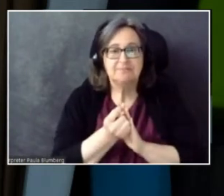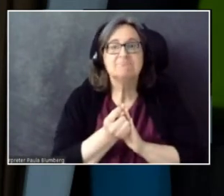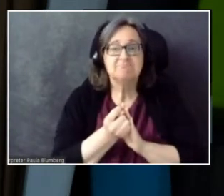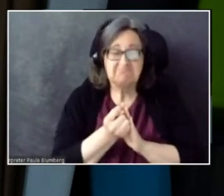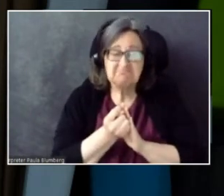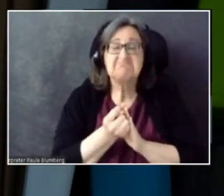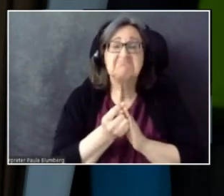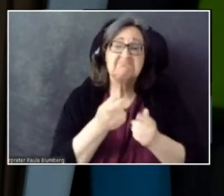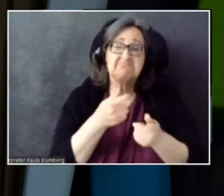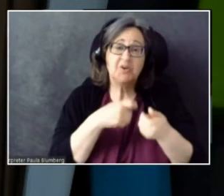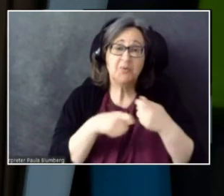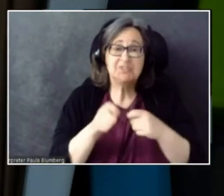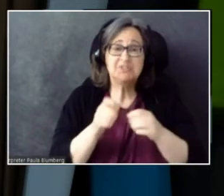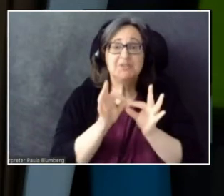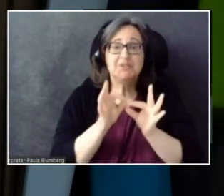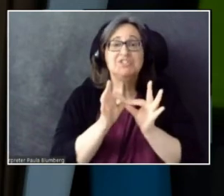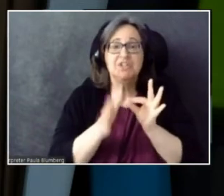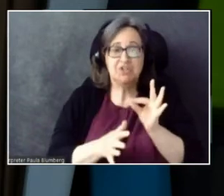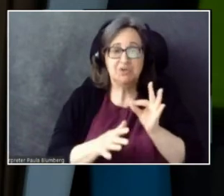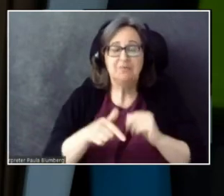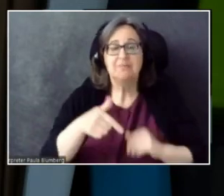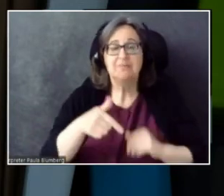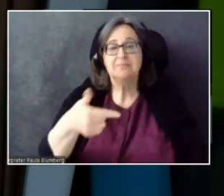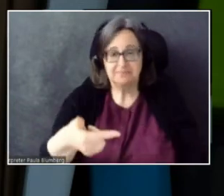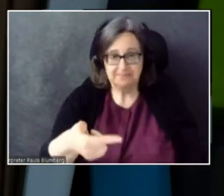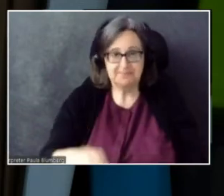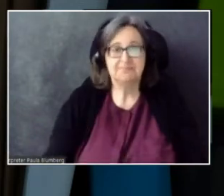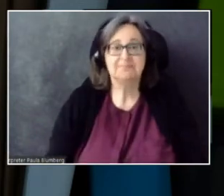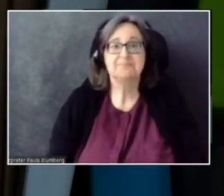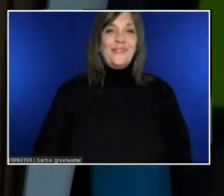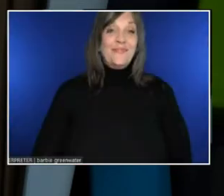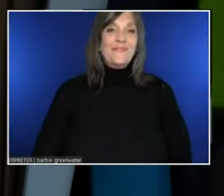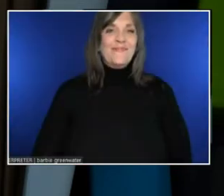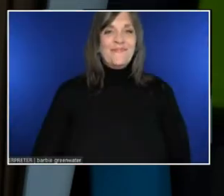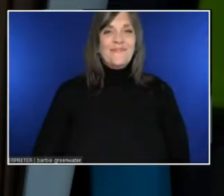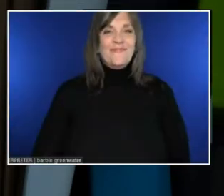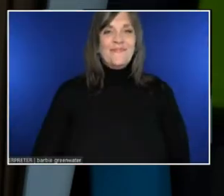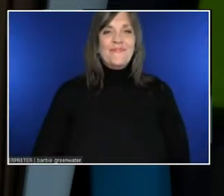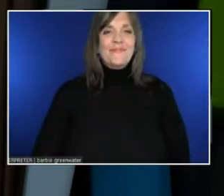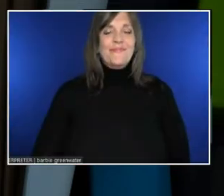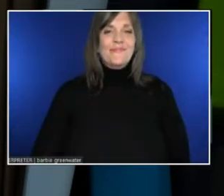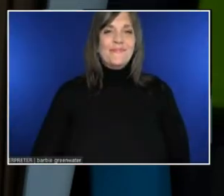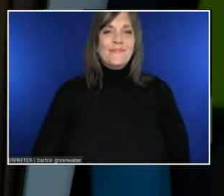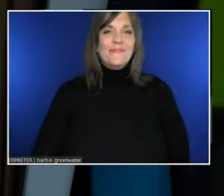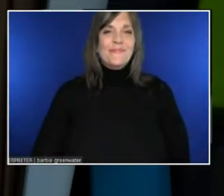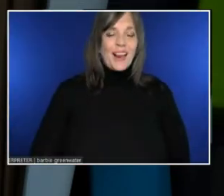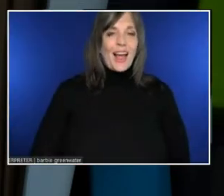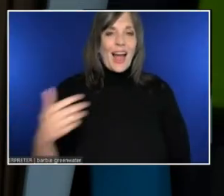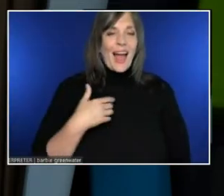And I'm trying to flex some recent knowledge, Evan and Lorelle. On using the host panel here in AltSpace tonight.